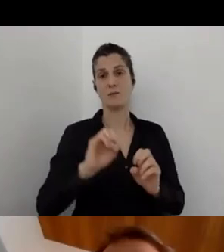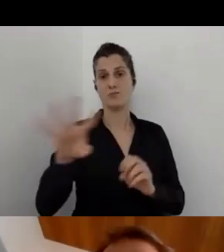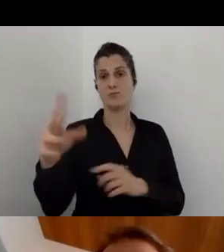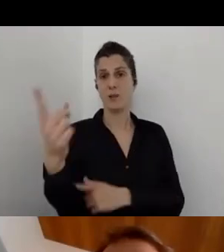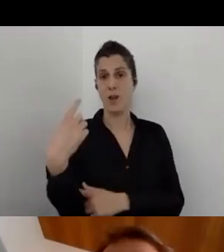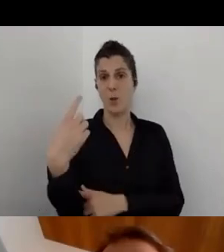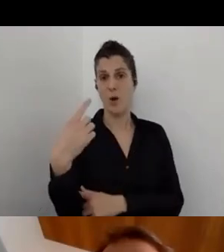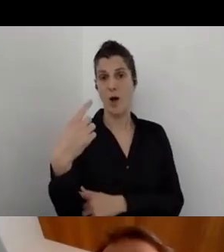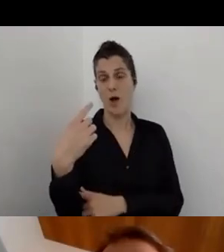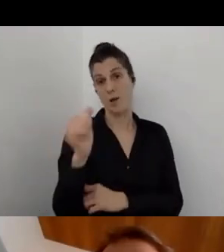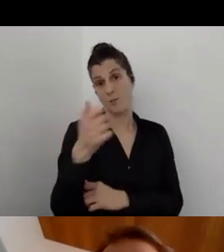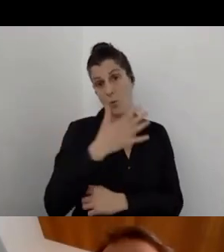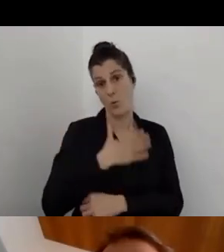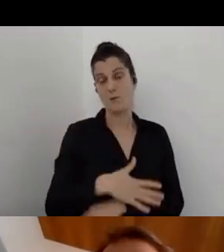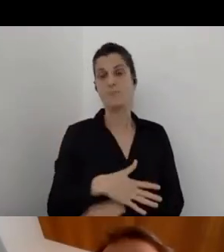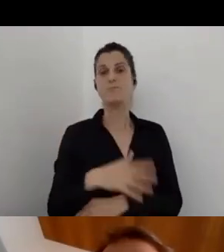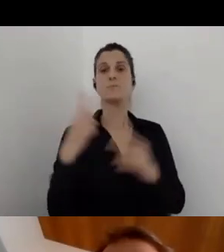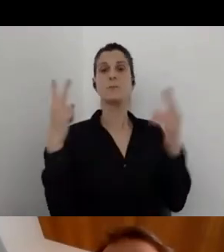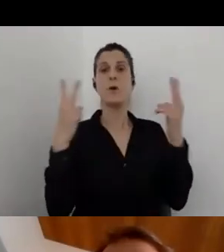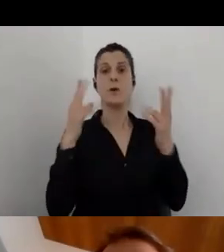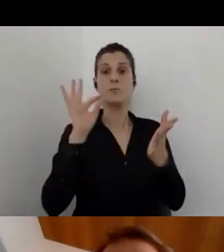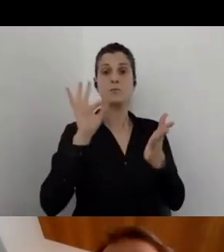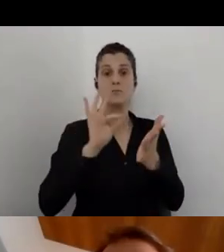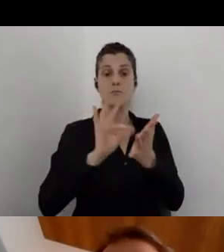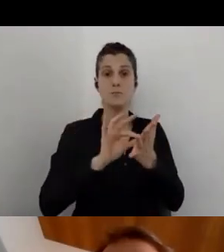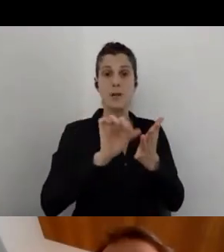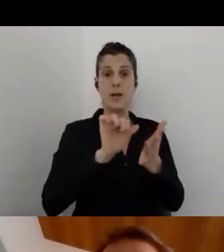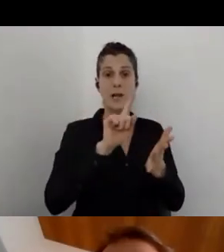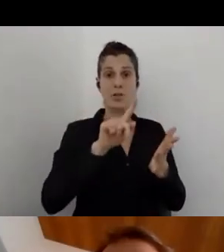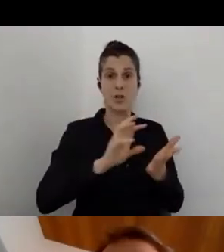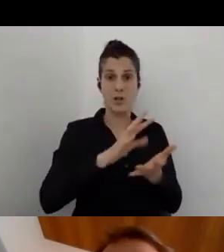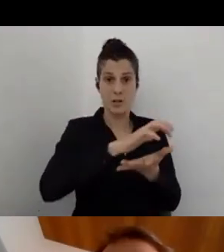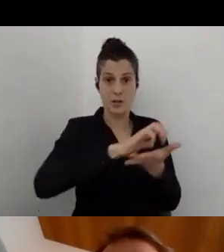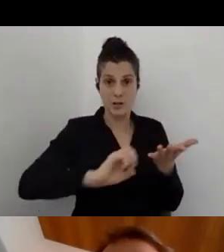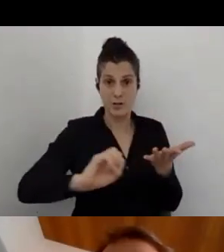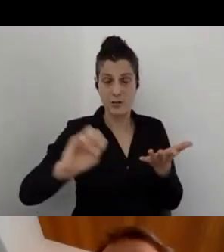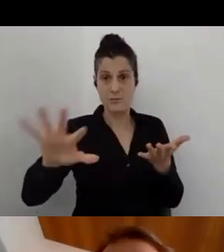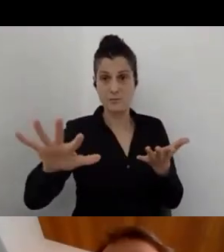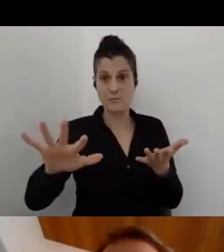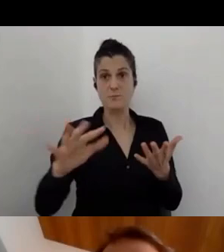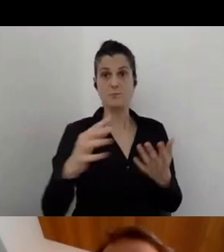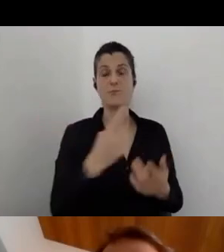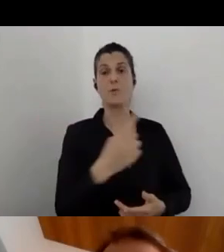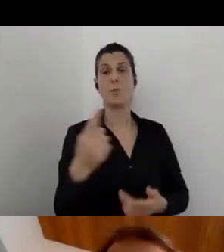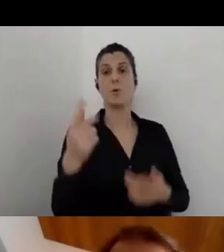Of course, once you publish from A-Check, each user can publish it with his template.